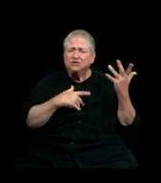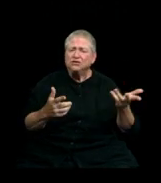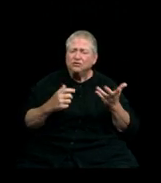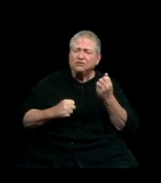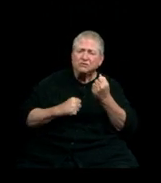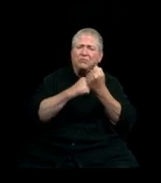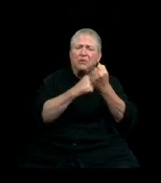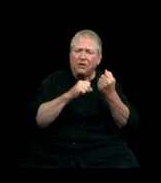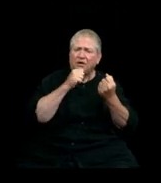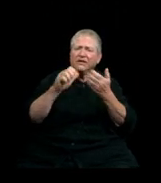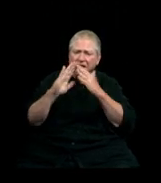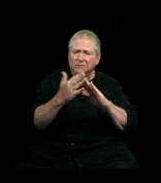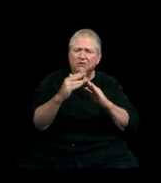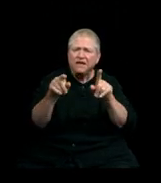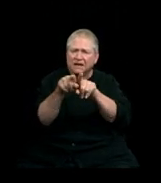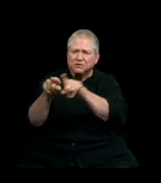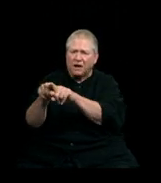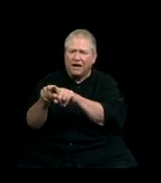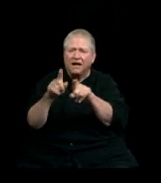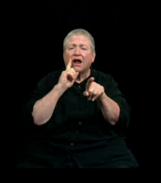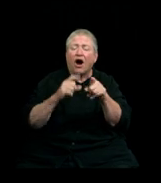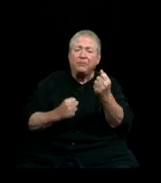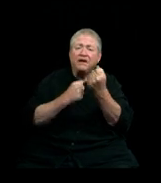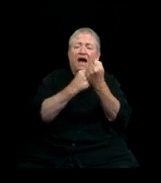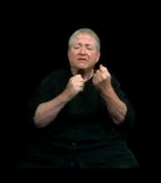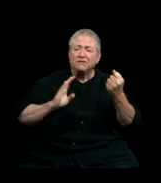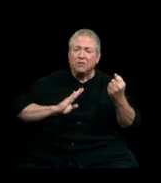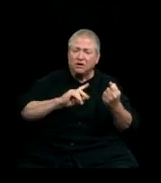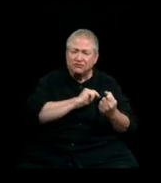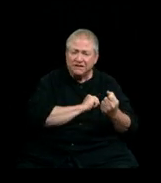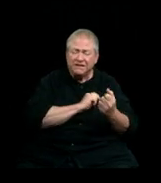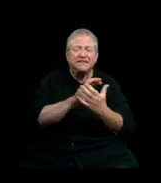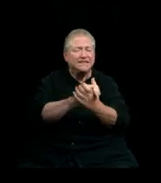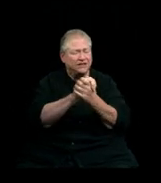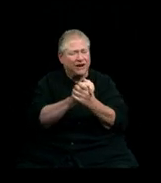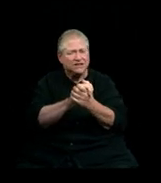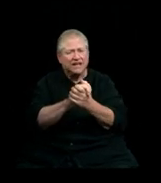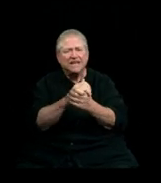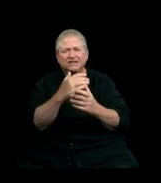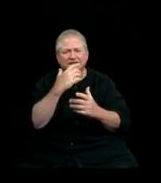On behalf of your Western Washington University Trustees, congratulations, and best wishes for the future.